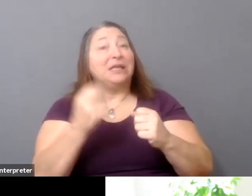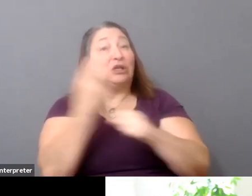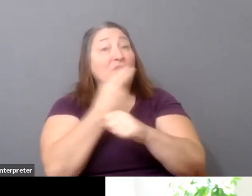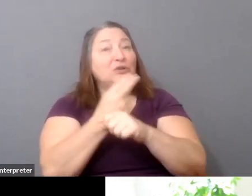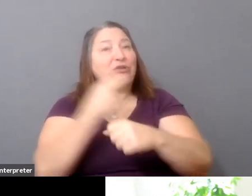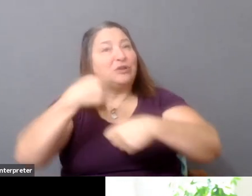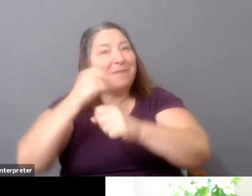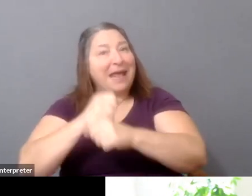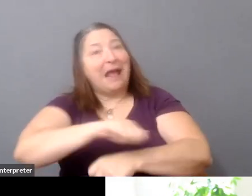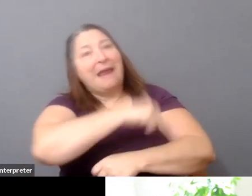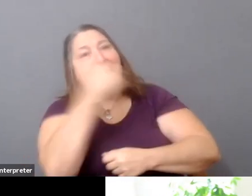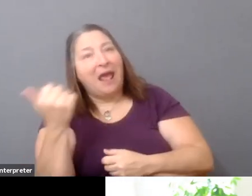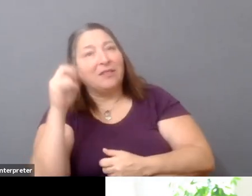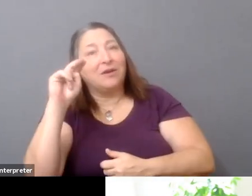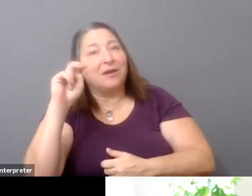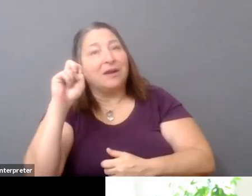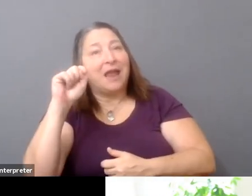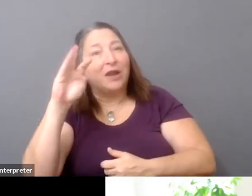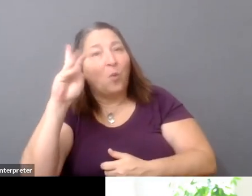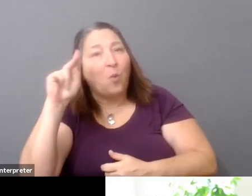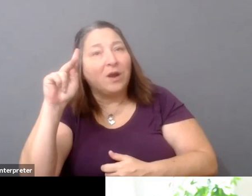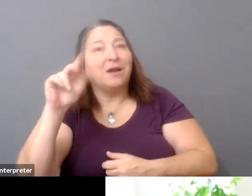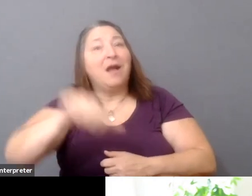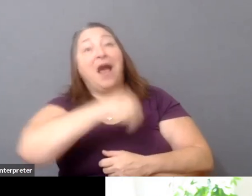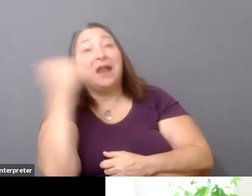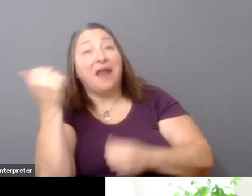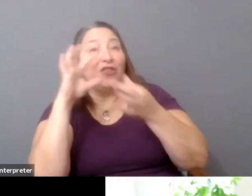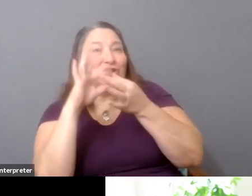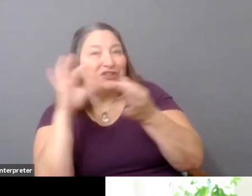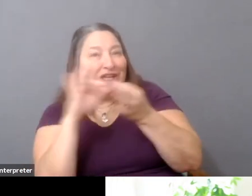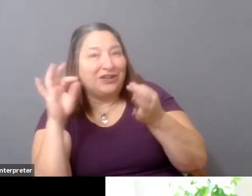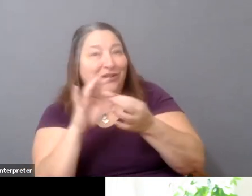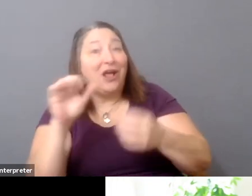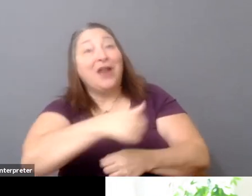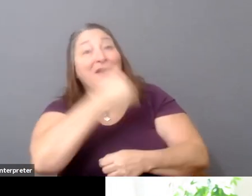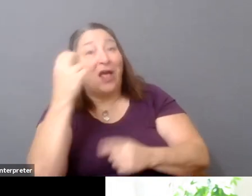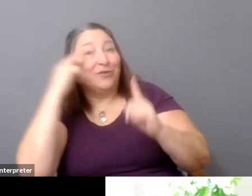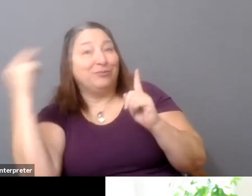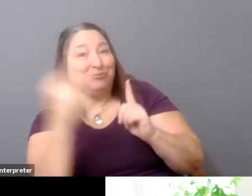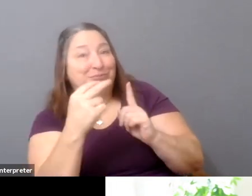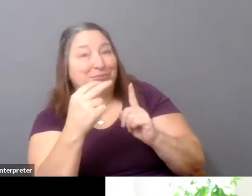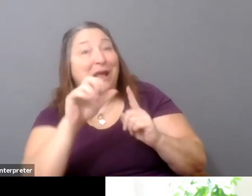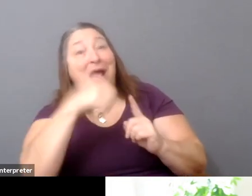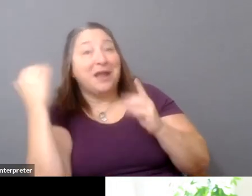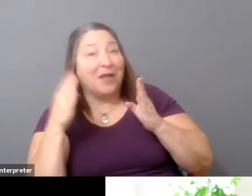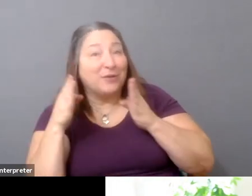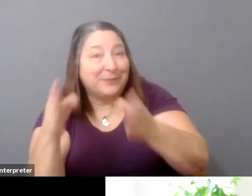another signal, if you have it. And I think just-- You know, one idea-- Just on that point, I think, like,